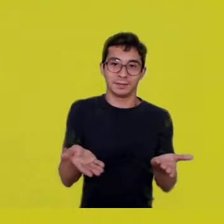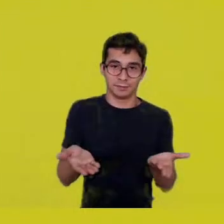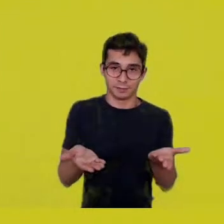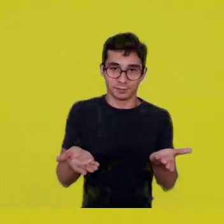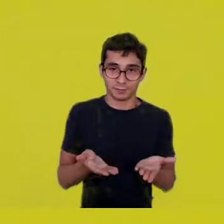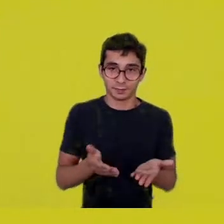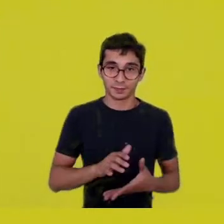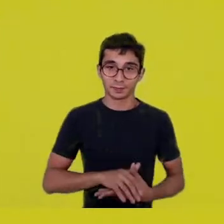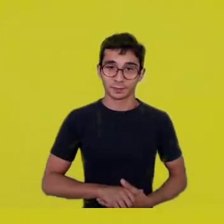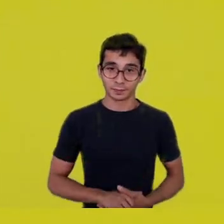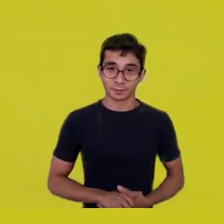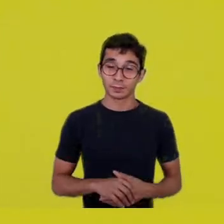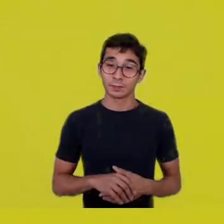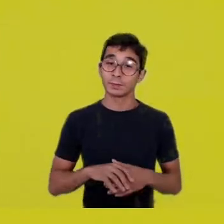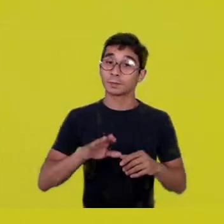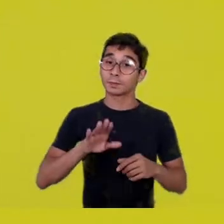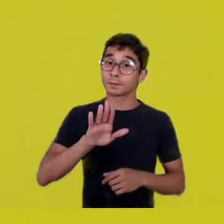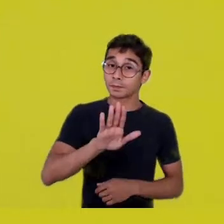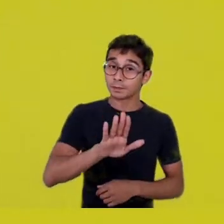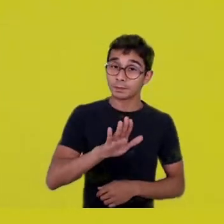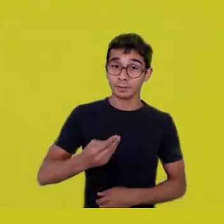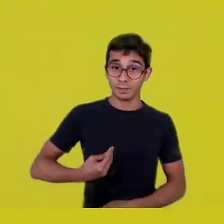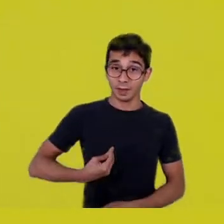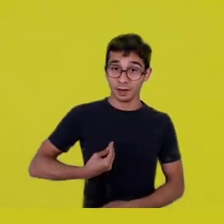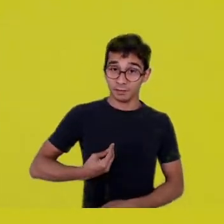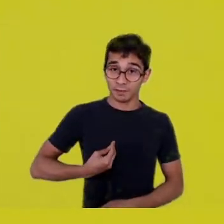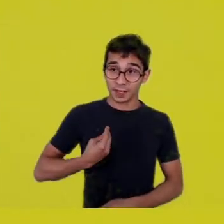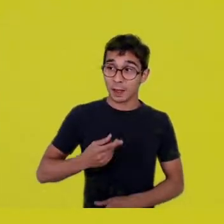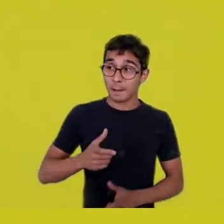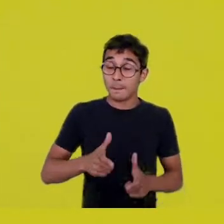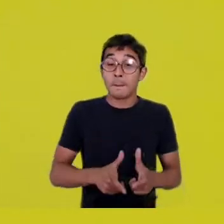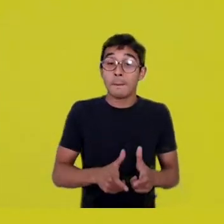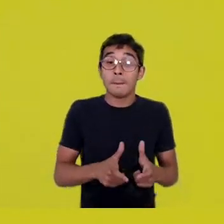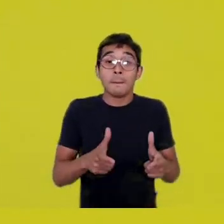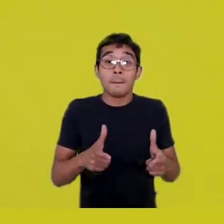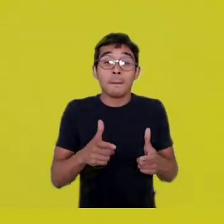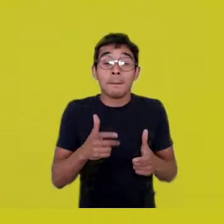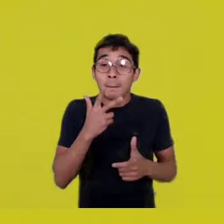but during a sizeable part of life you lose interest in everything